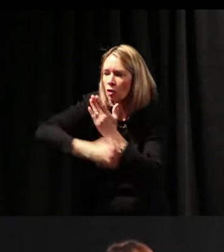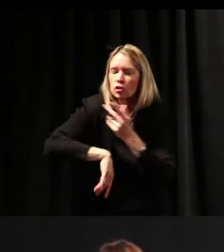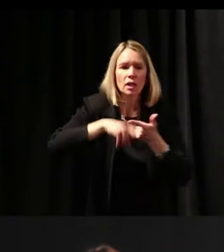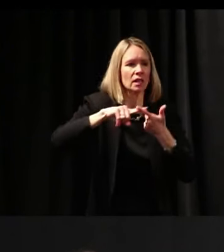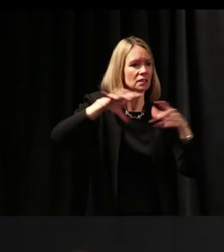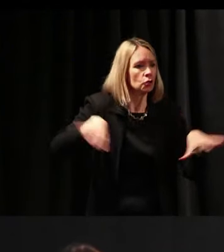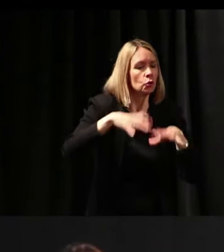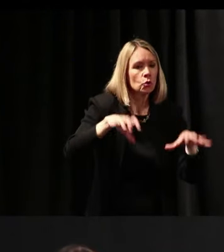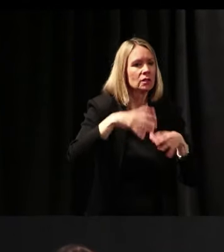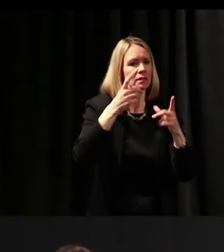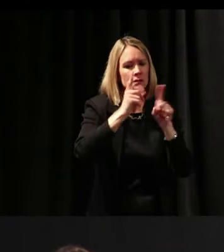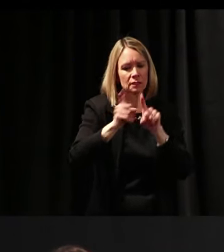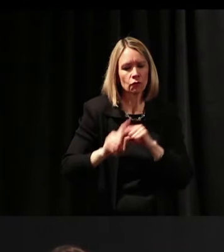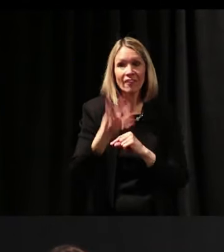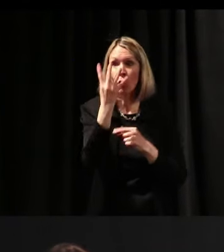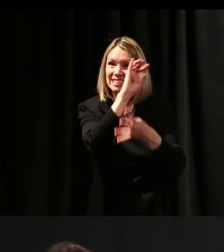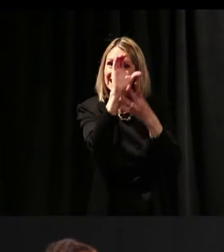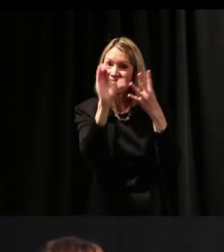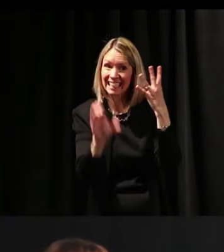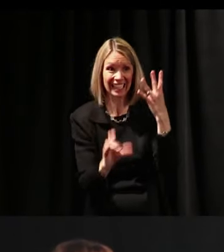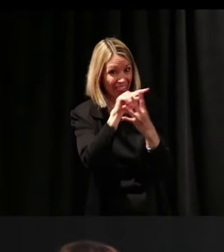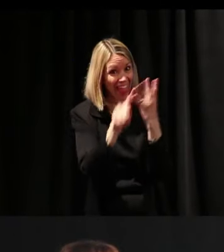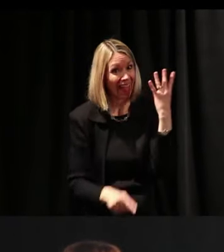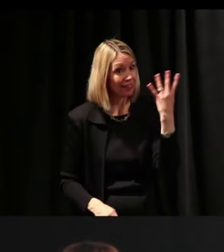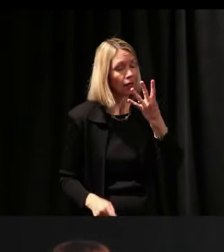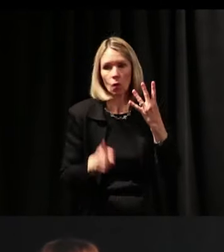in doing that four C stuff, really good.